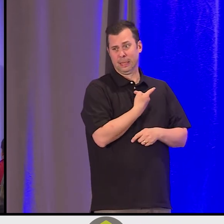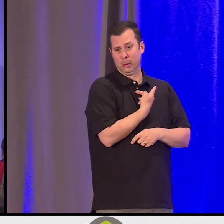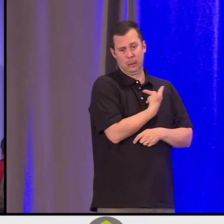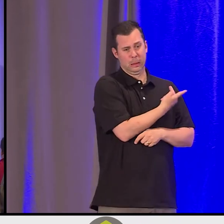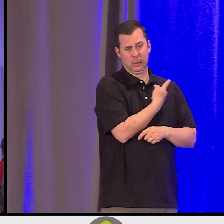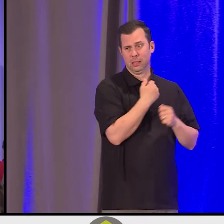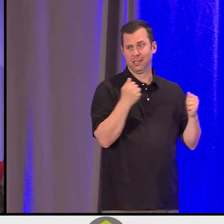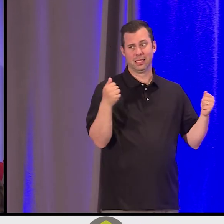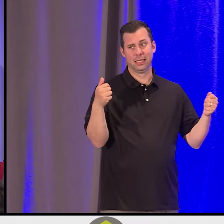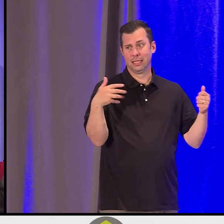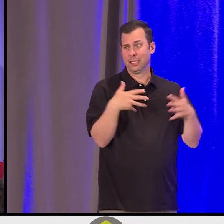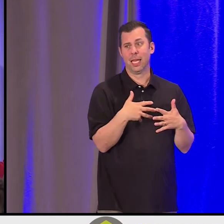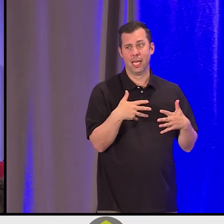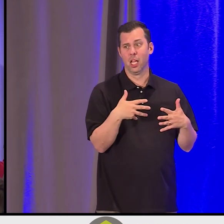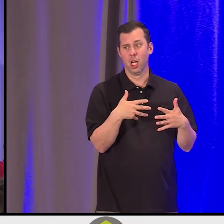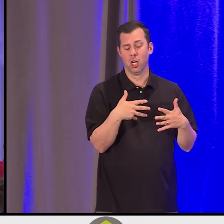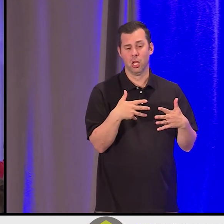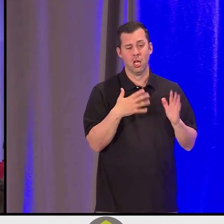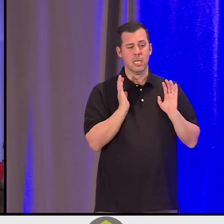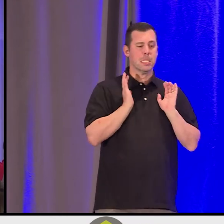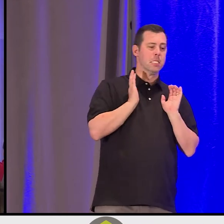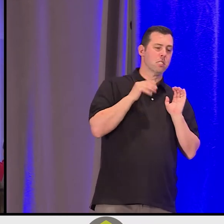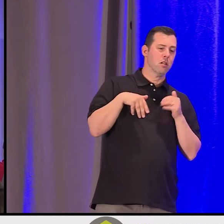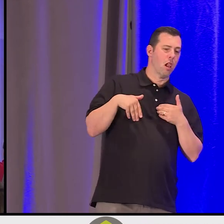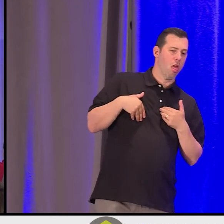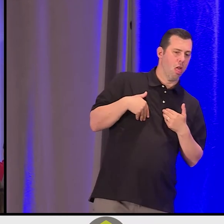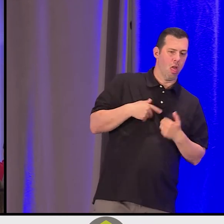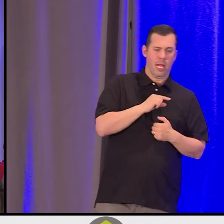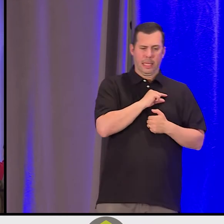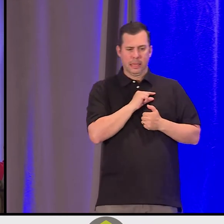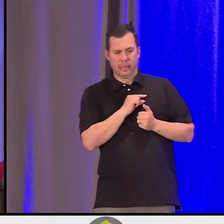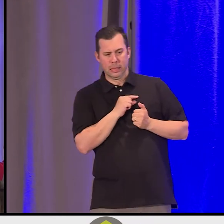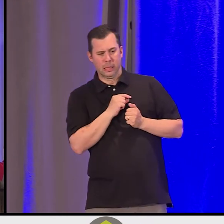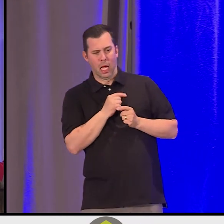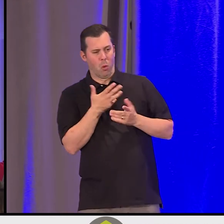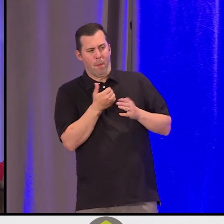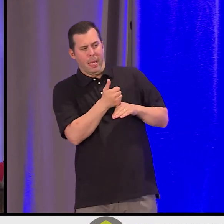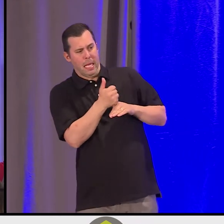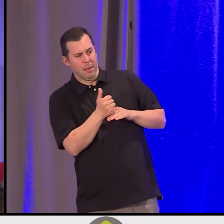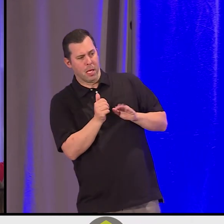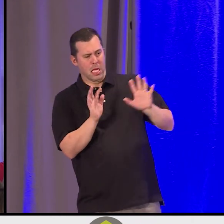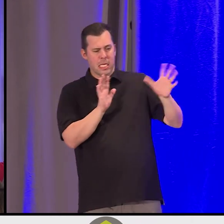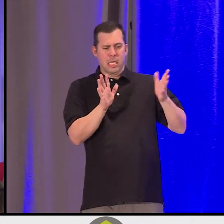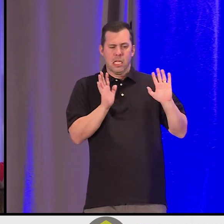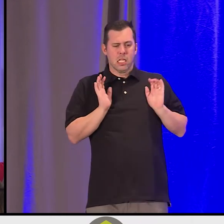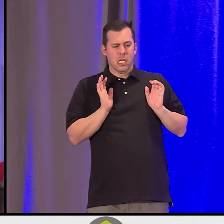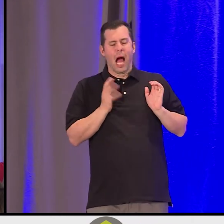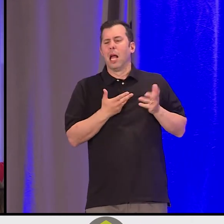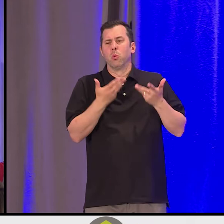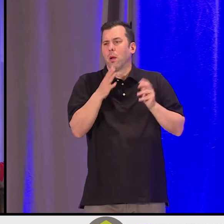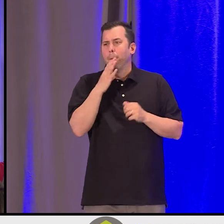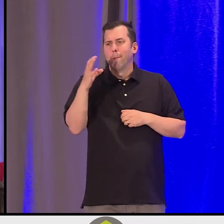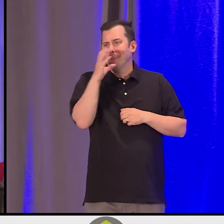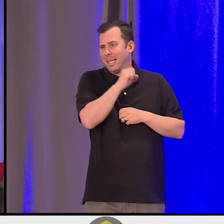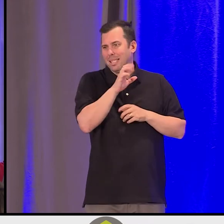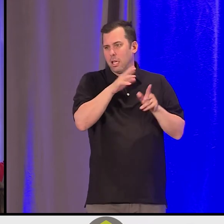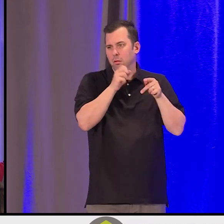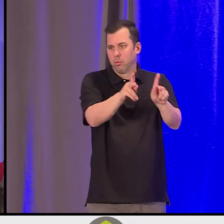that we want to change through fear or guilt or blame, and that what if we miss that chance to really save someone.